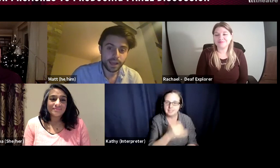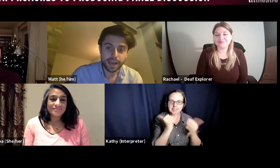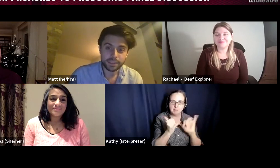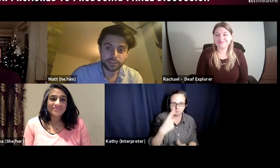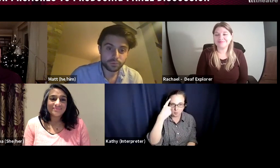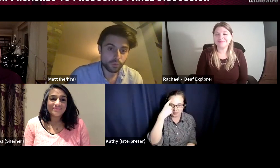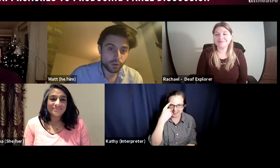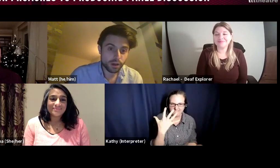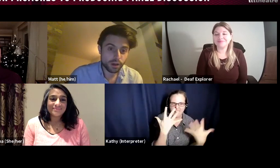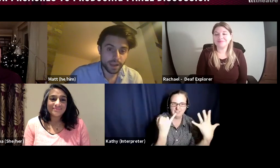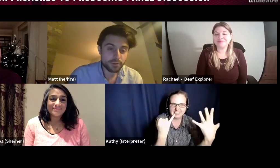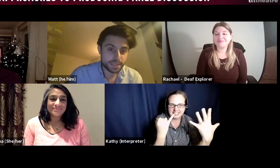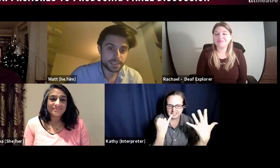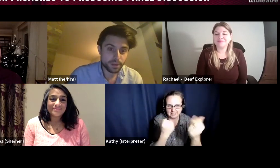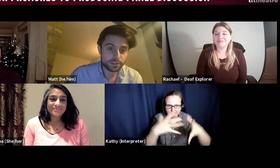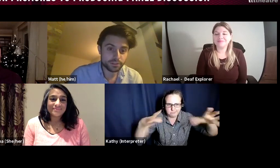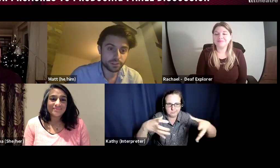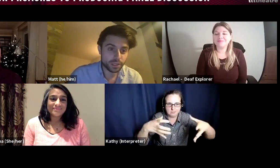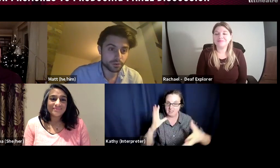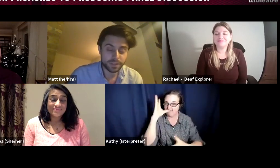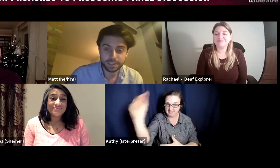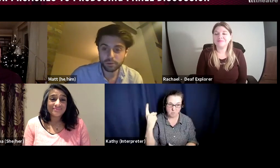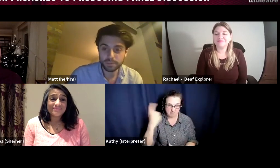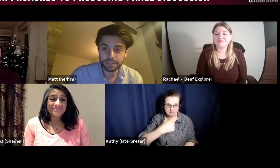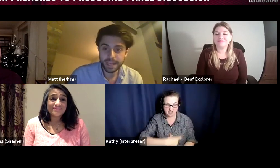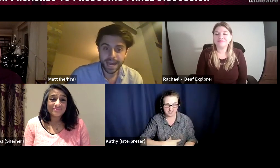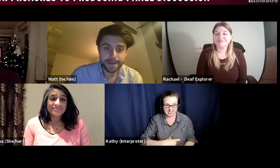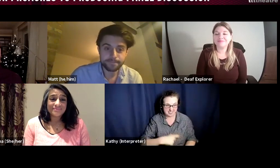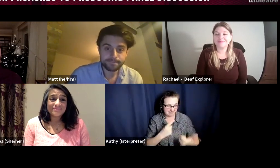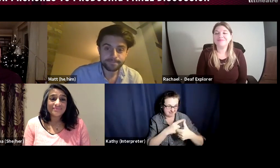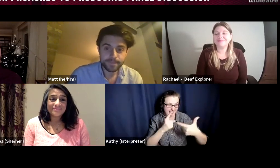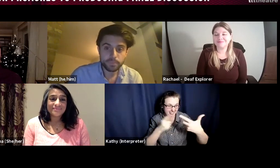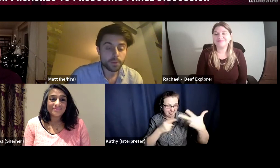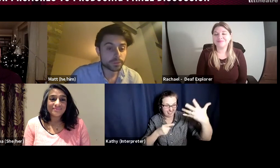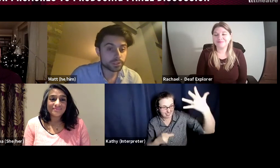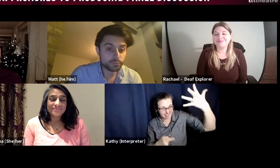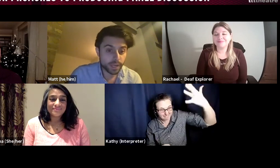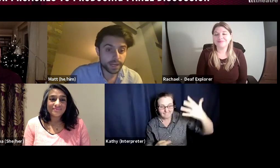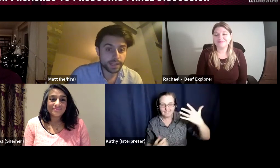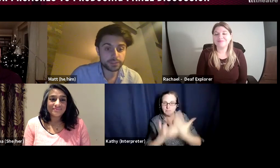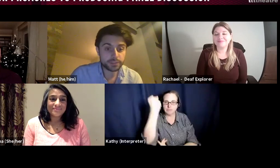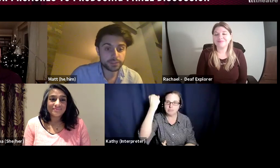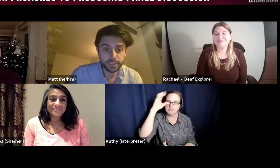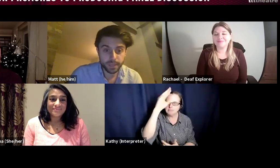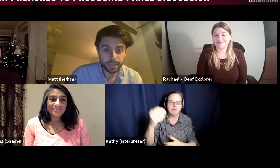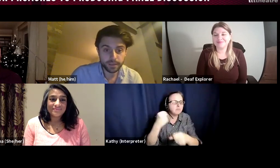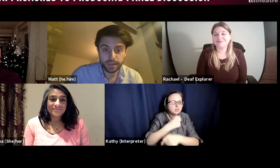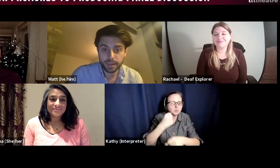and it is just one person doing all these jobs but a producer is really what you want it to be, a